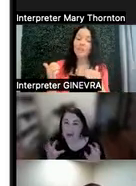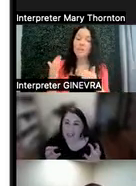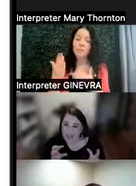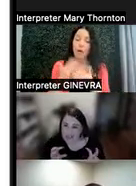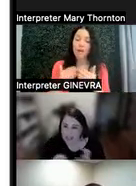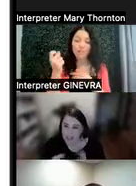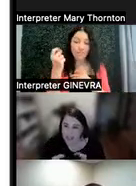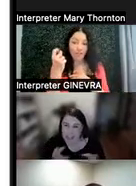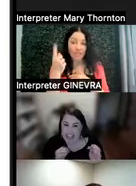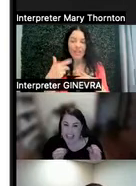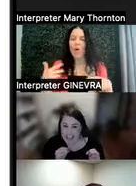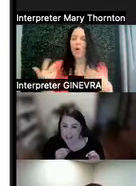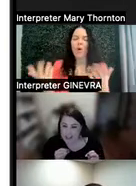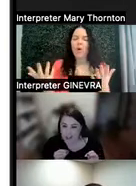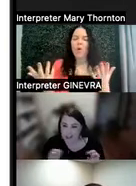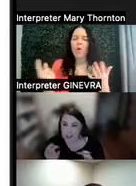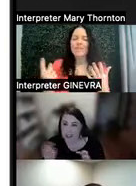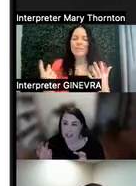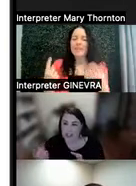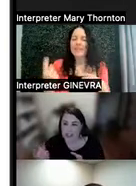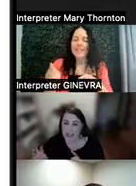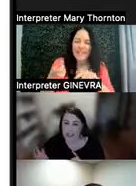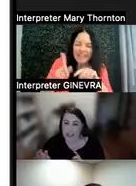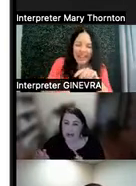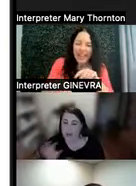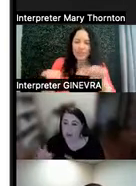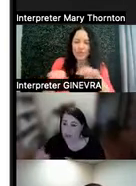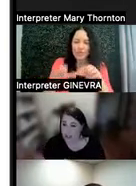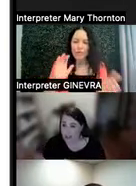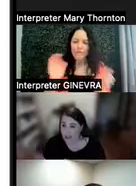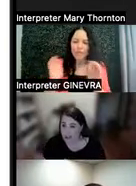is something that somebody "can't do" versus something that they "won't do".